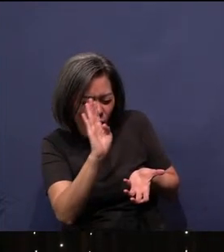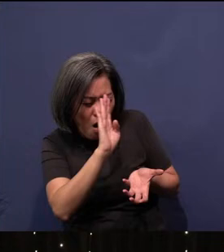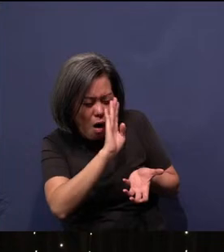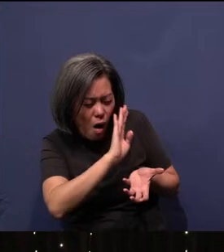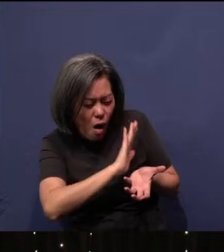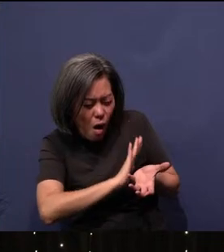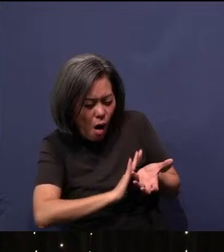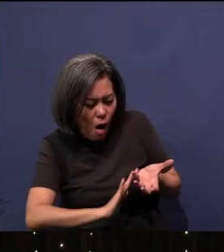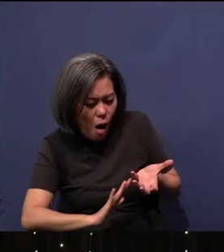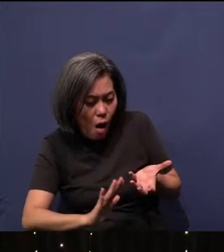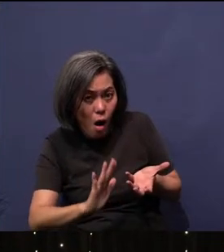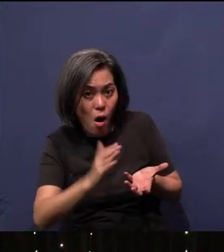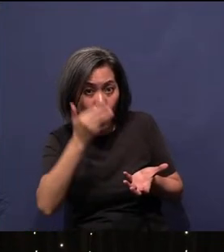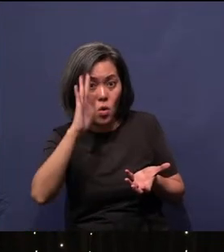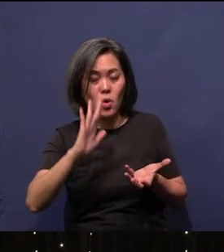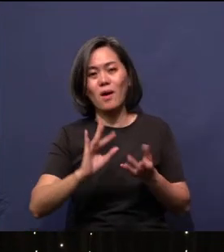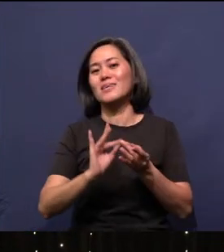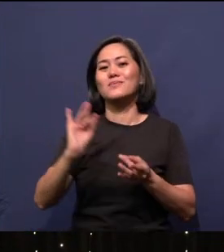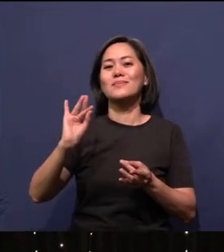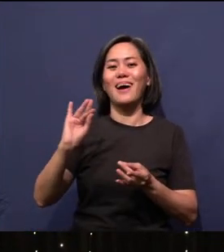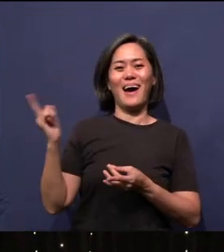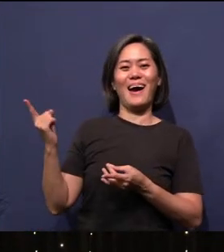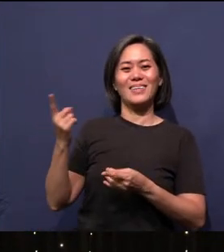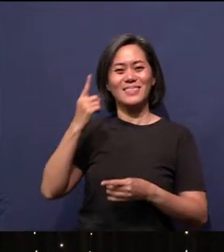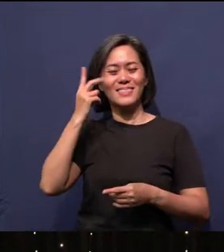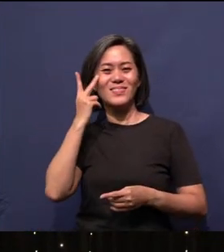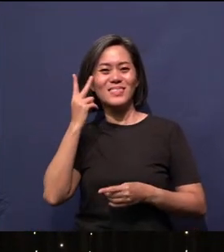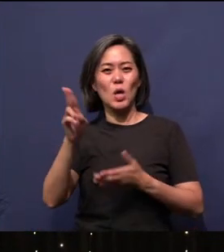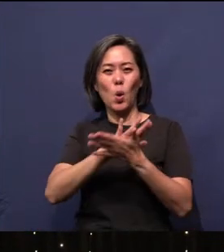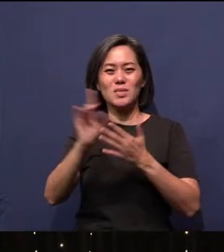the Spirit of God -ta-dah! - the Holy Spirit comes in. And then